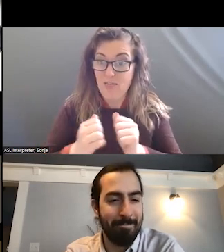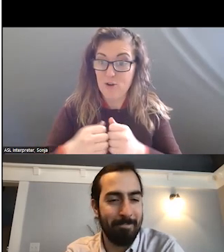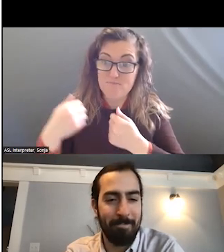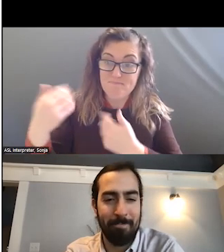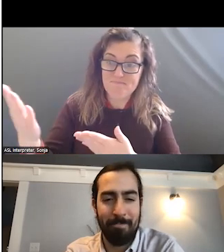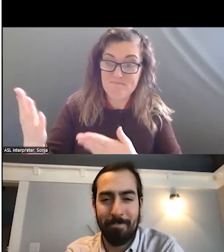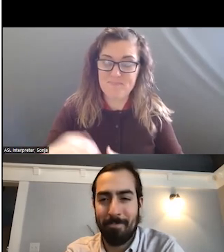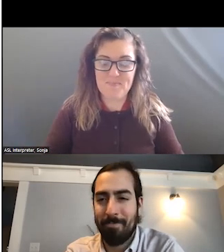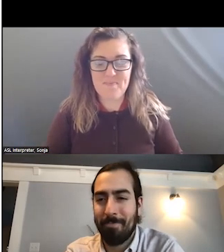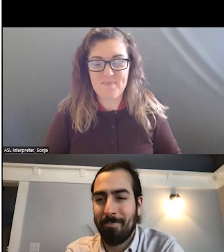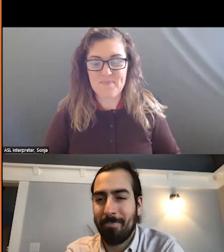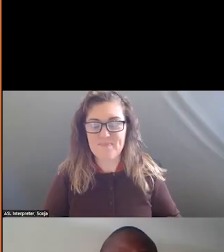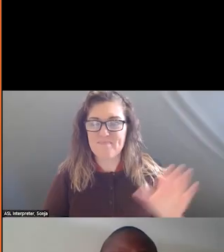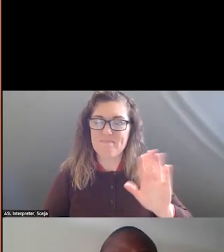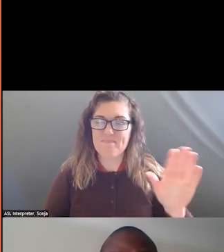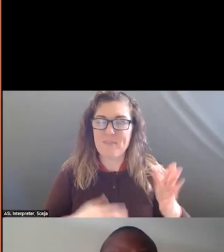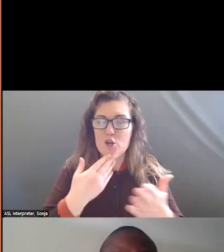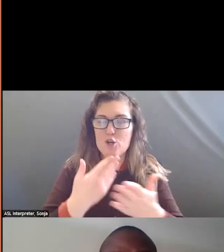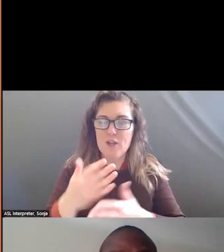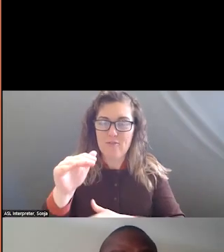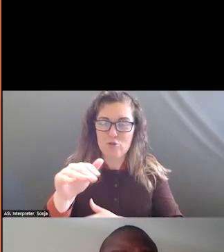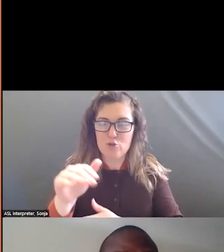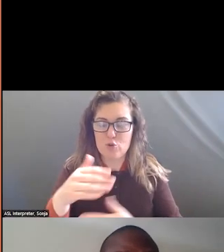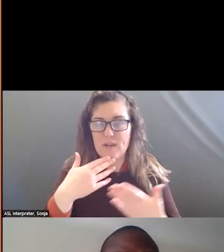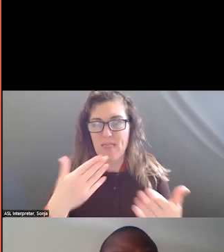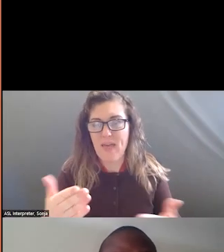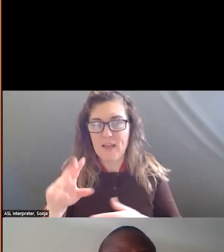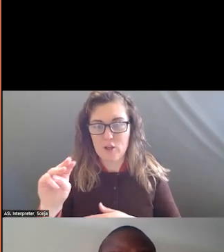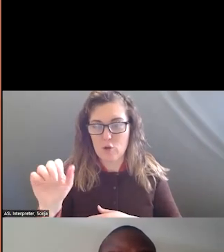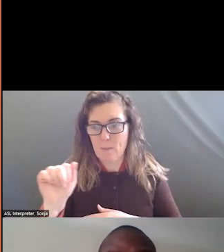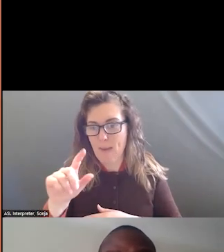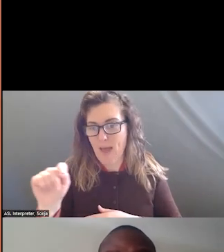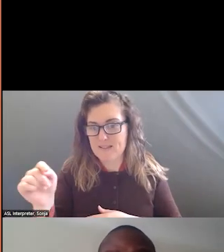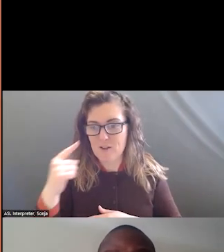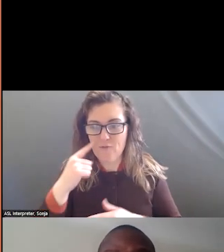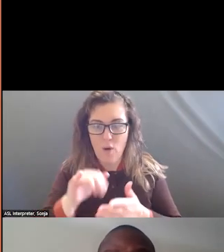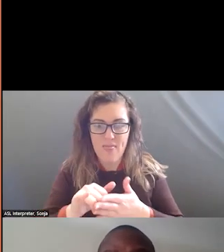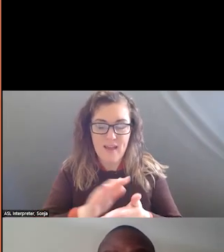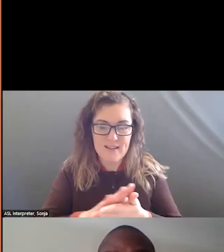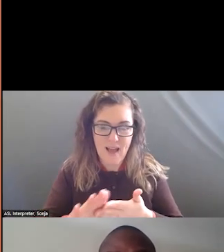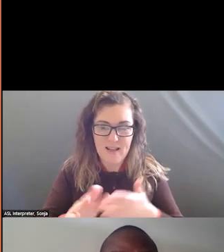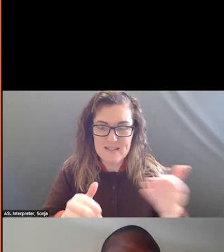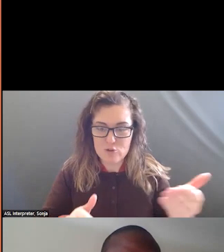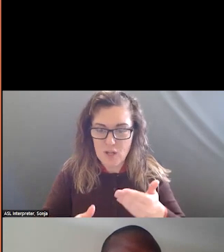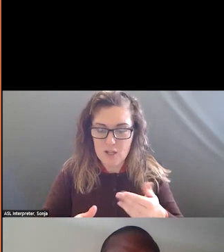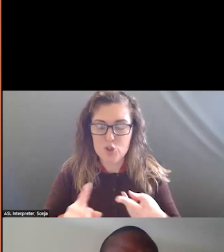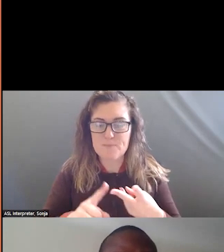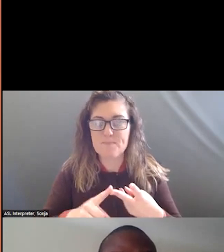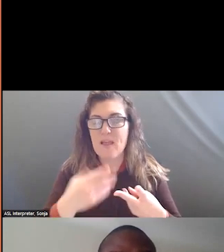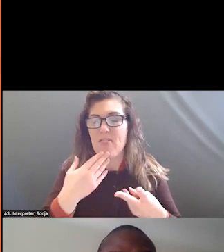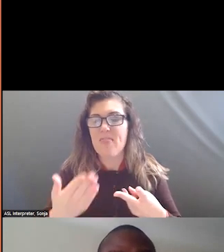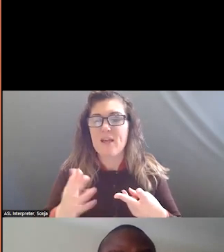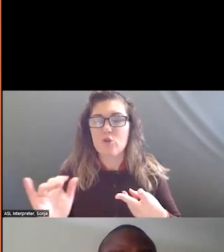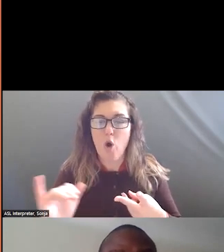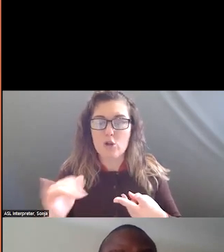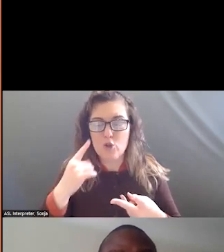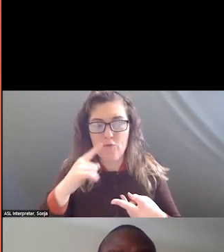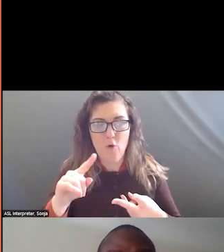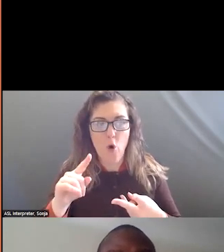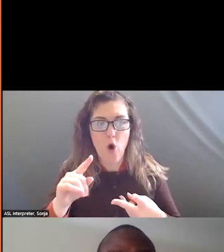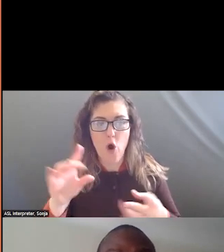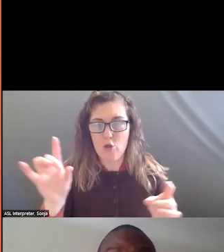FOR THAT INTRODUCE AND THANK YOU FOR THE CRISIS JAM LEADS FOR THE OPPORTUNITY